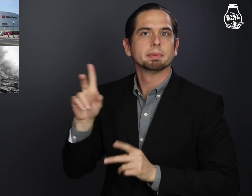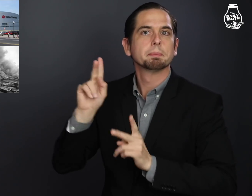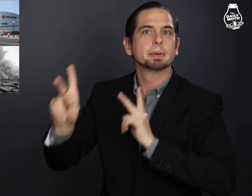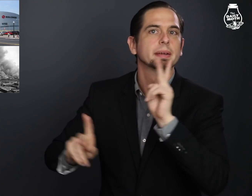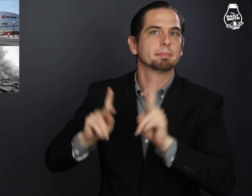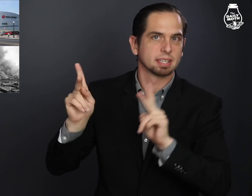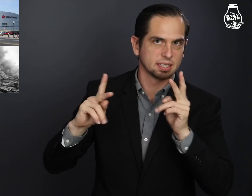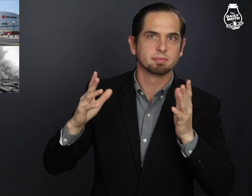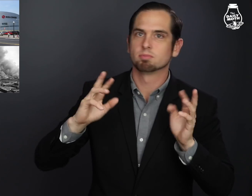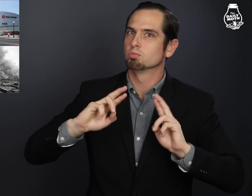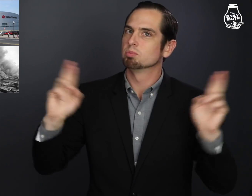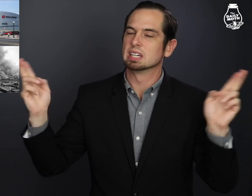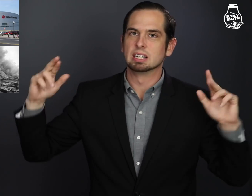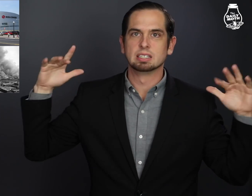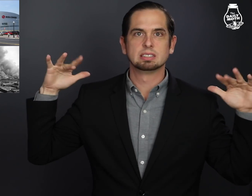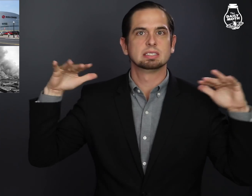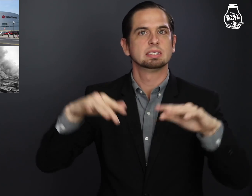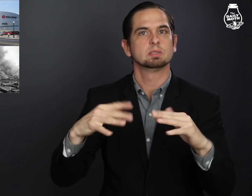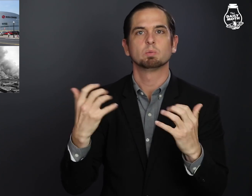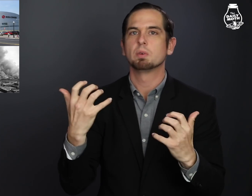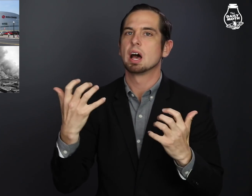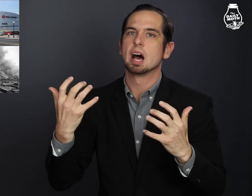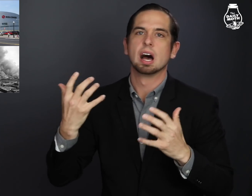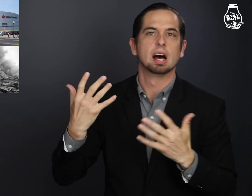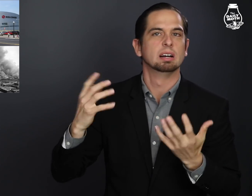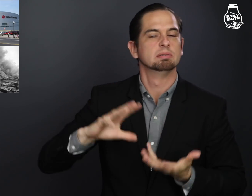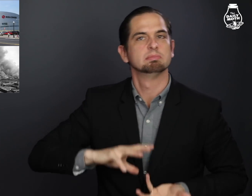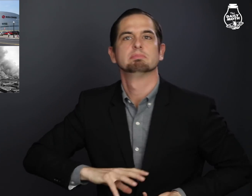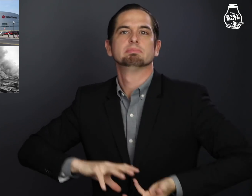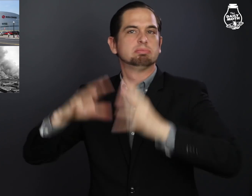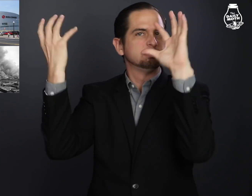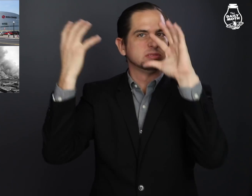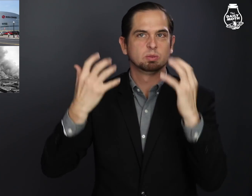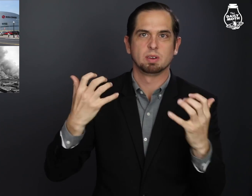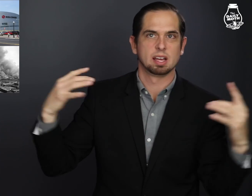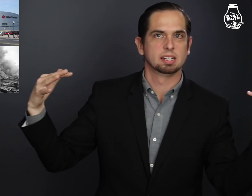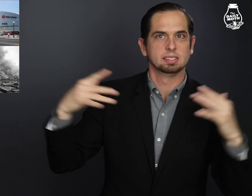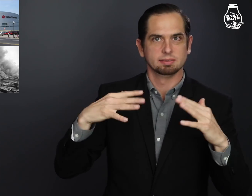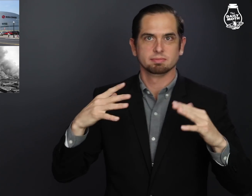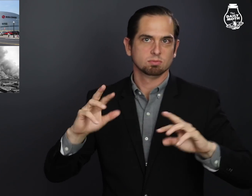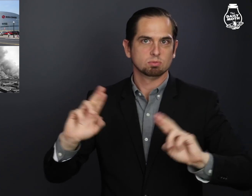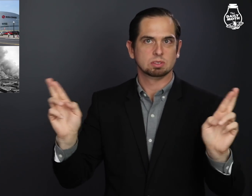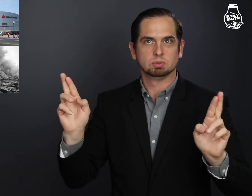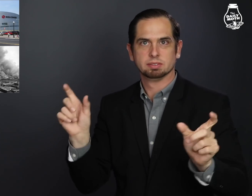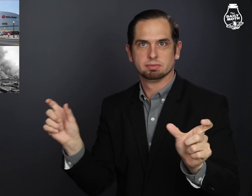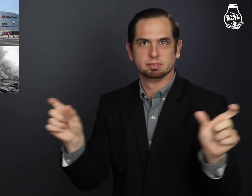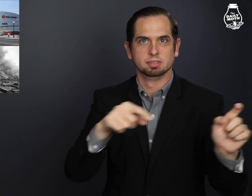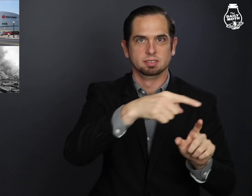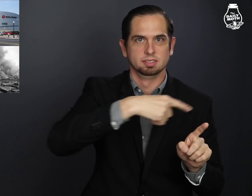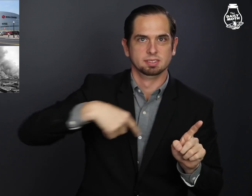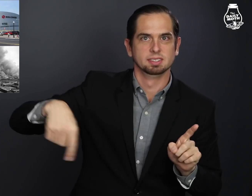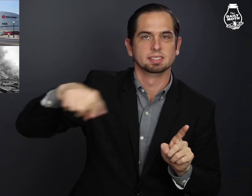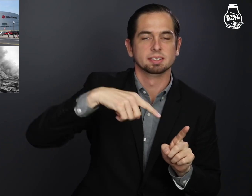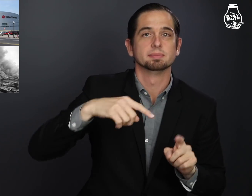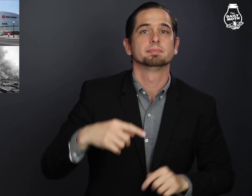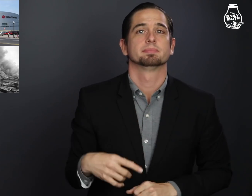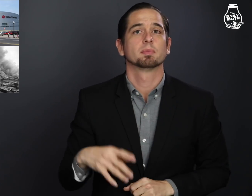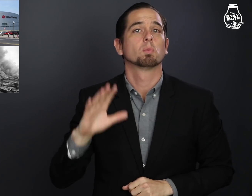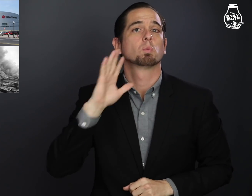there are people who are traveling to "cause unrest."